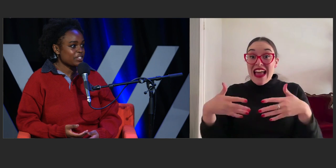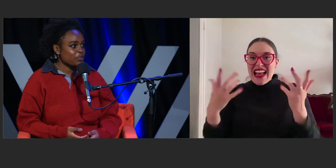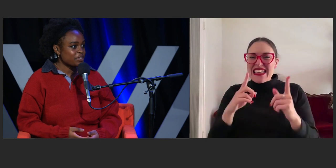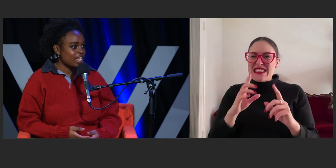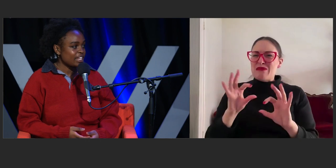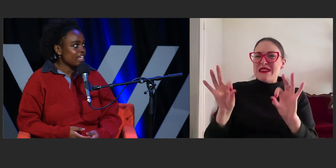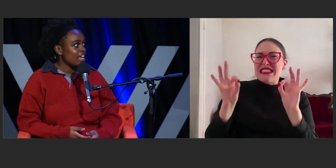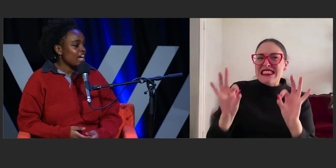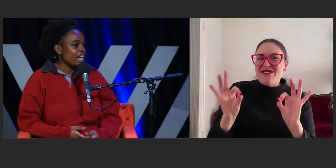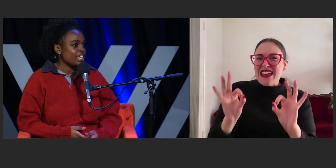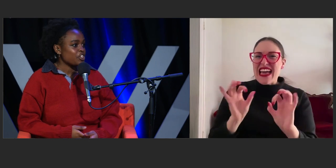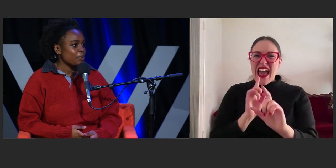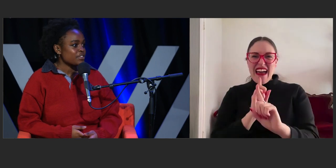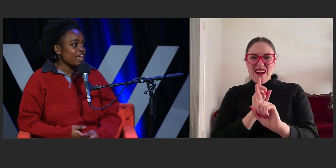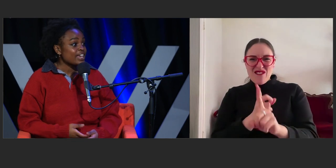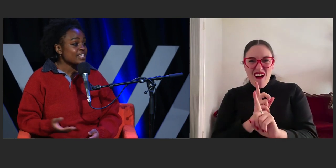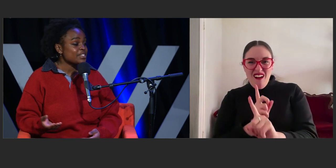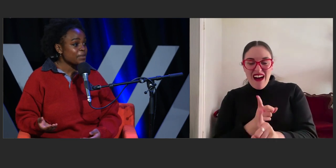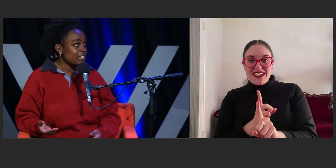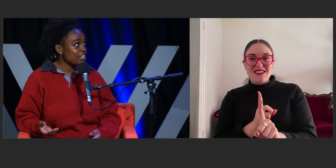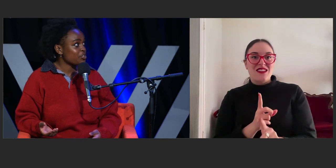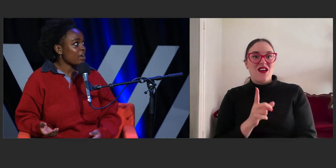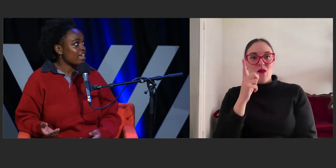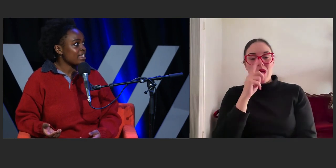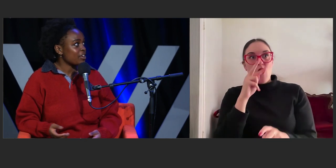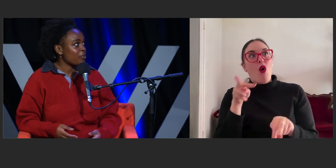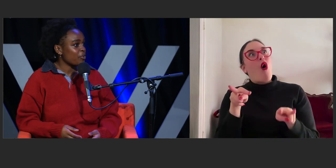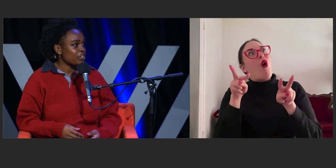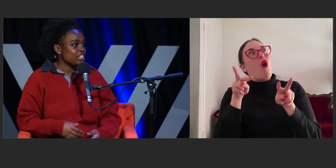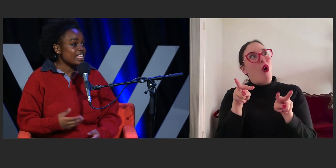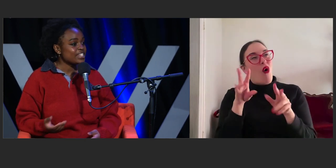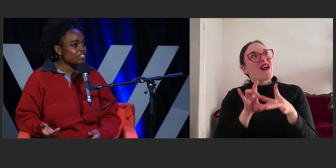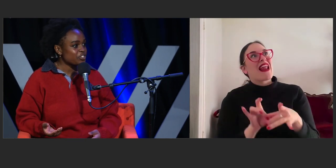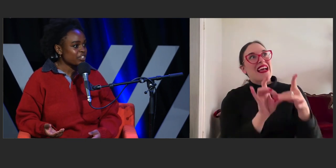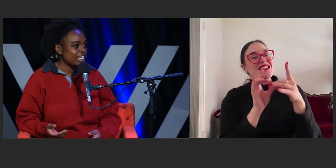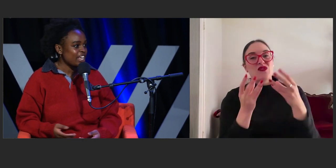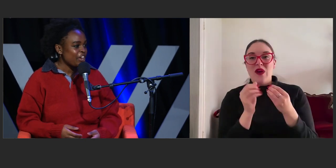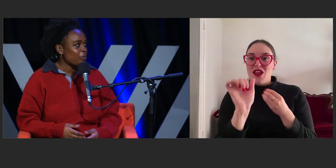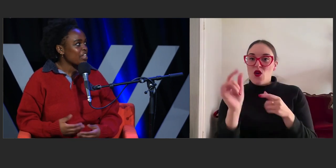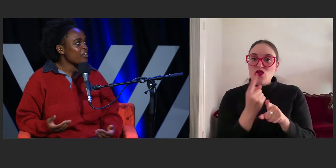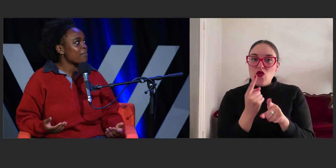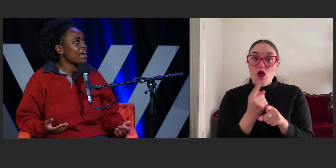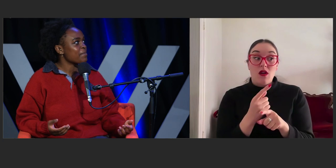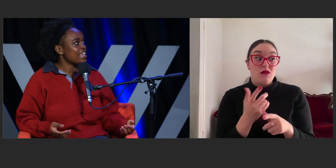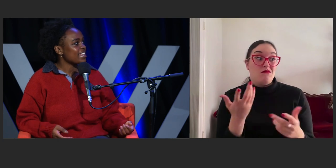that you've said in terms of accessibility to writing or the industry, whatever it might be